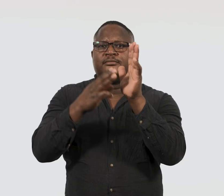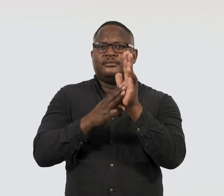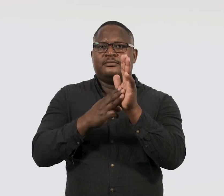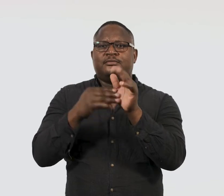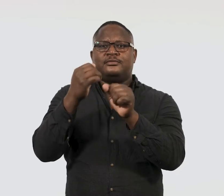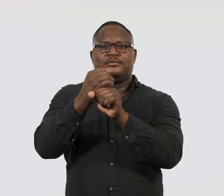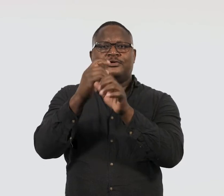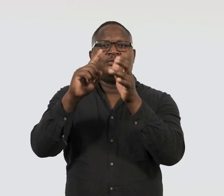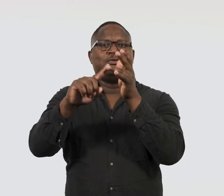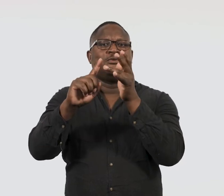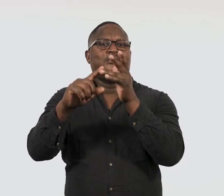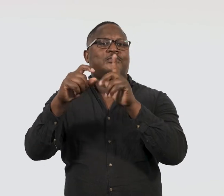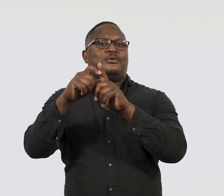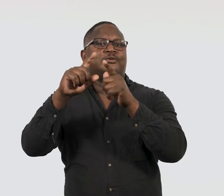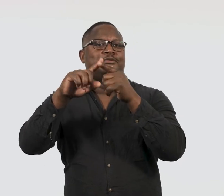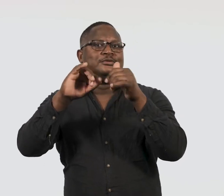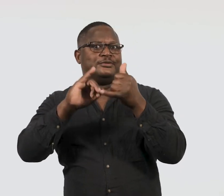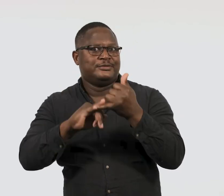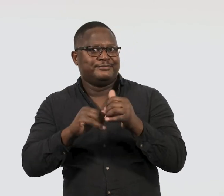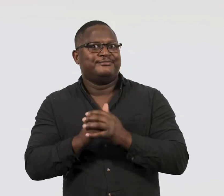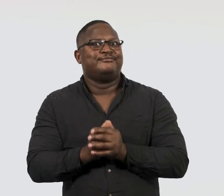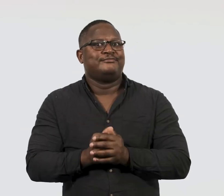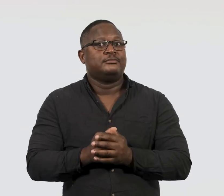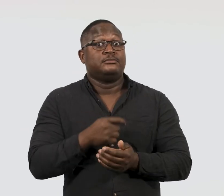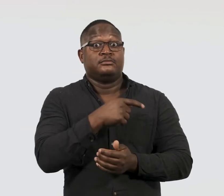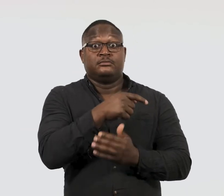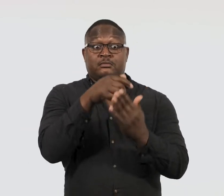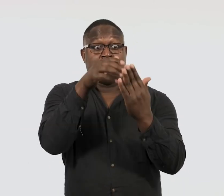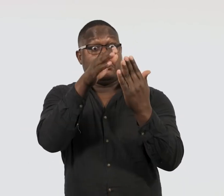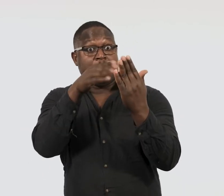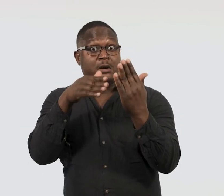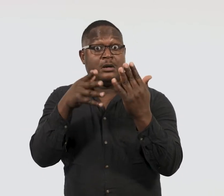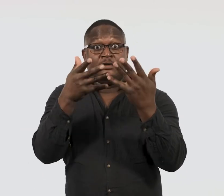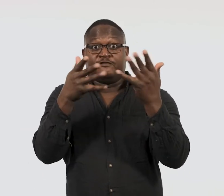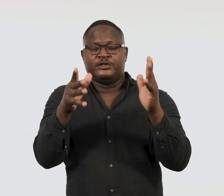In 2020, Vincent Namatjira became the first Indigenous artist to